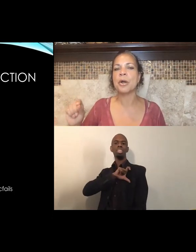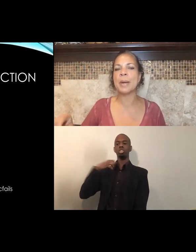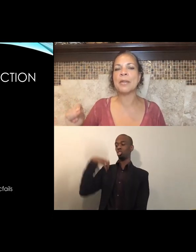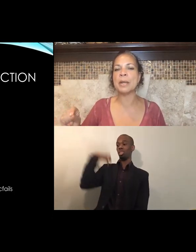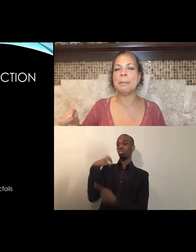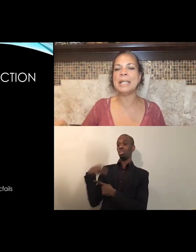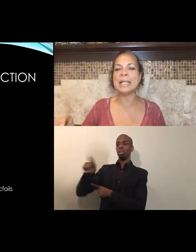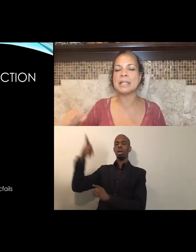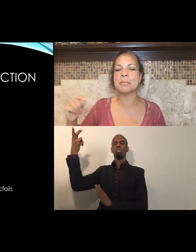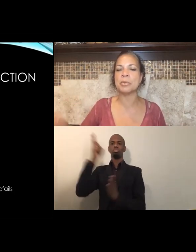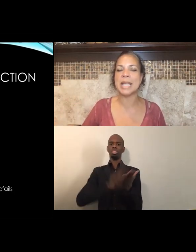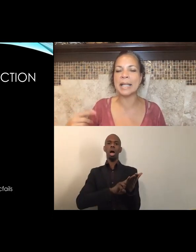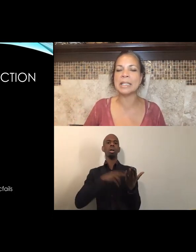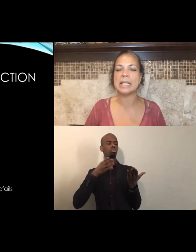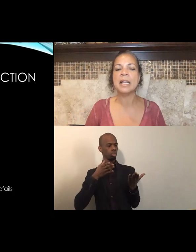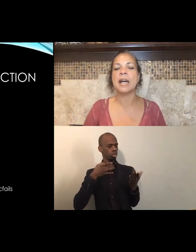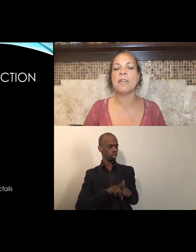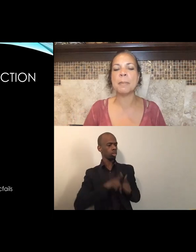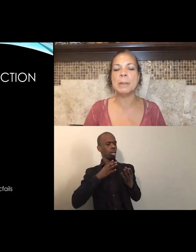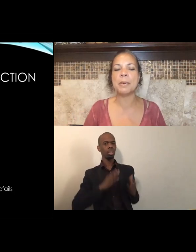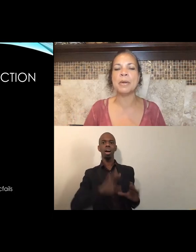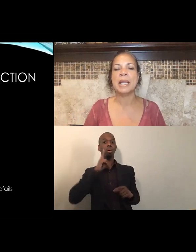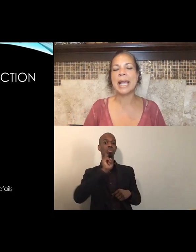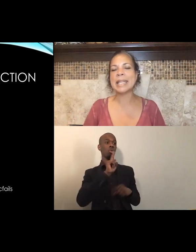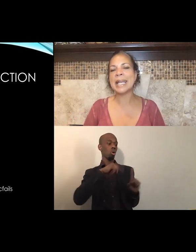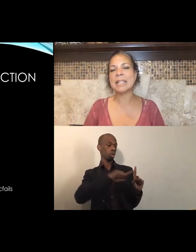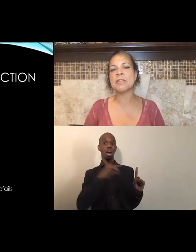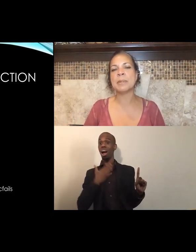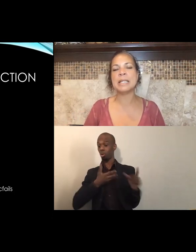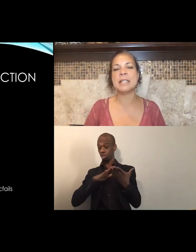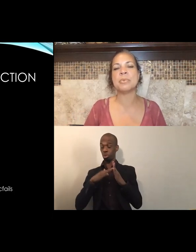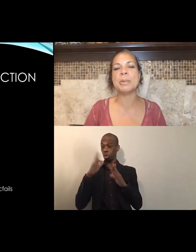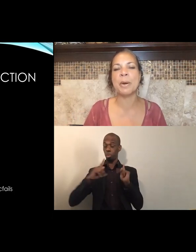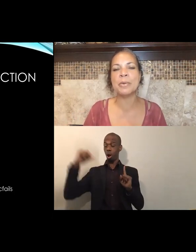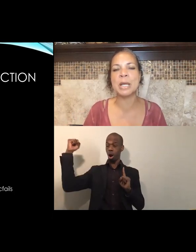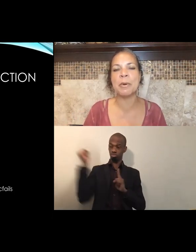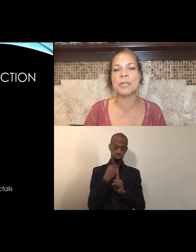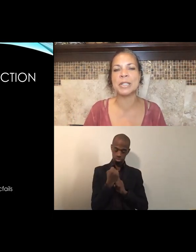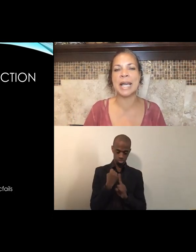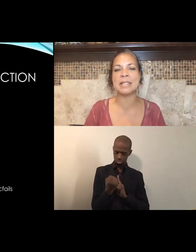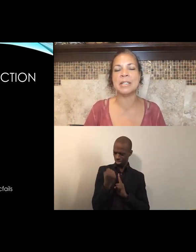around the beatings and brutality, of our people at the hands of police, as we rose up over the last year,